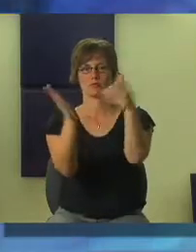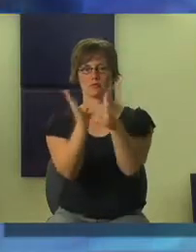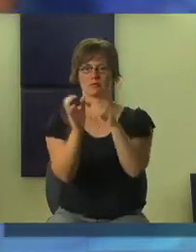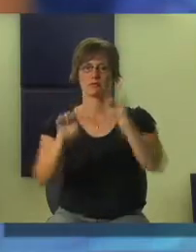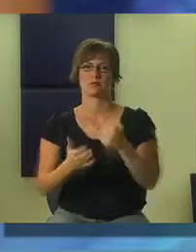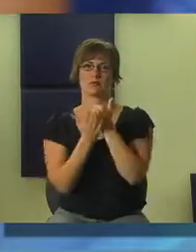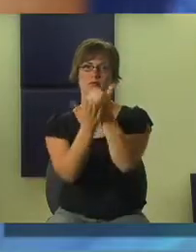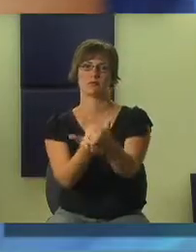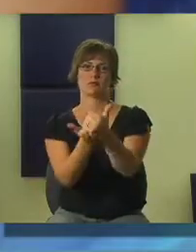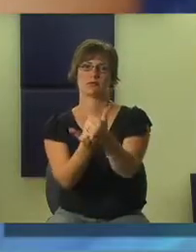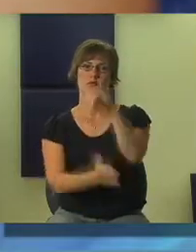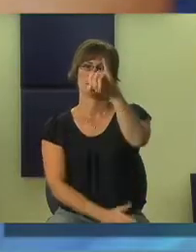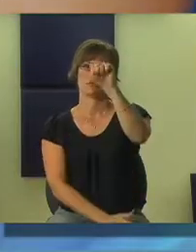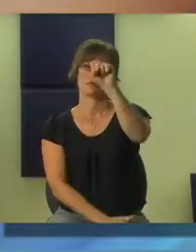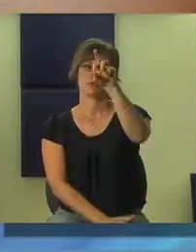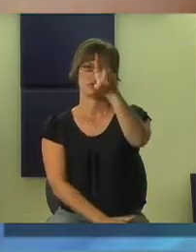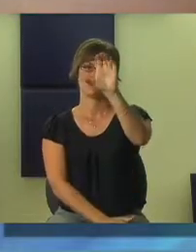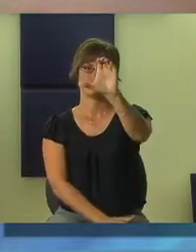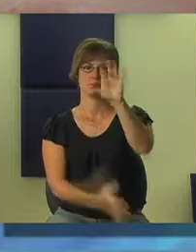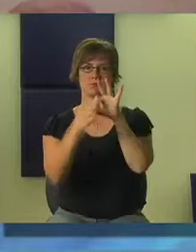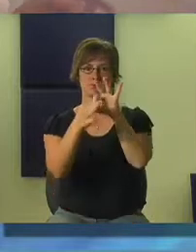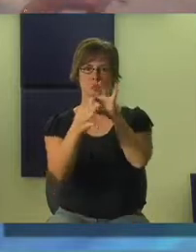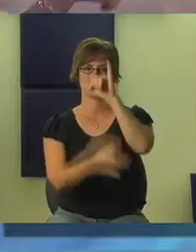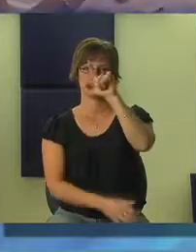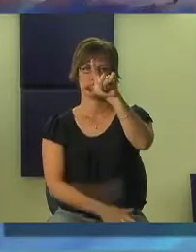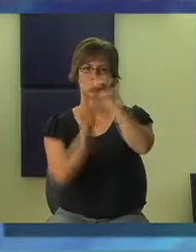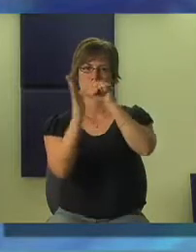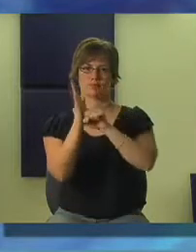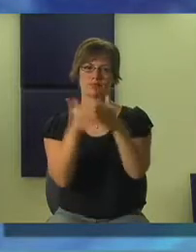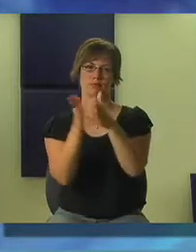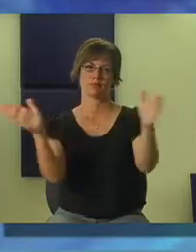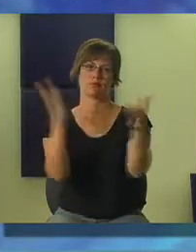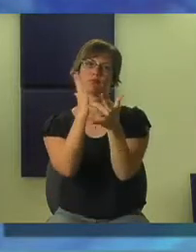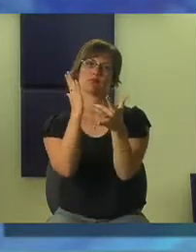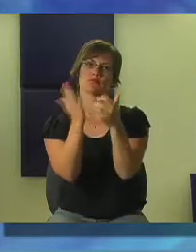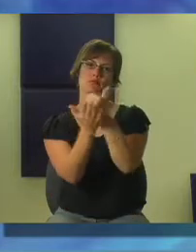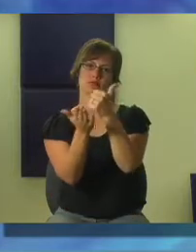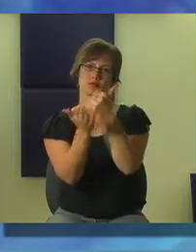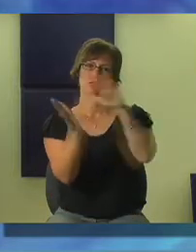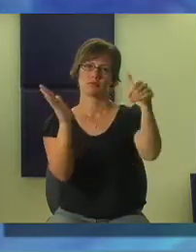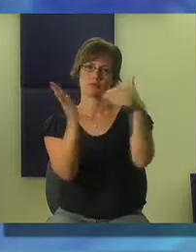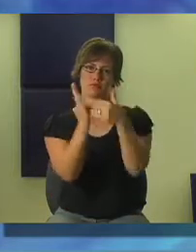ISRC is a component of the Illinois Statewide Technical Assistance Center supporting deaf